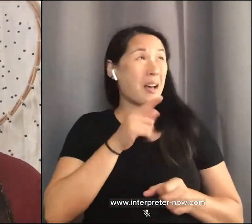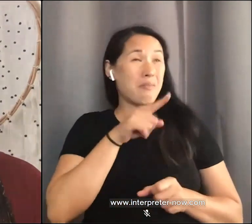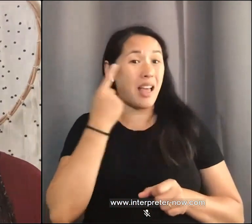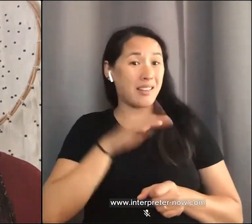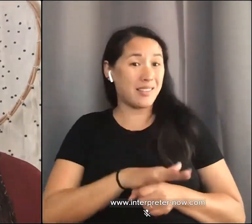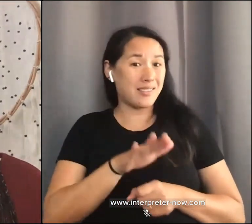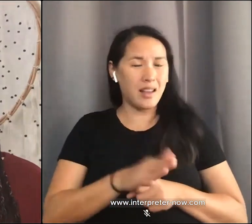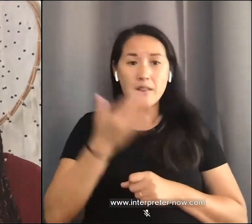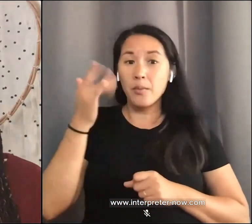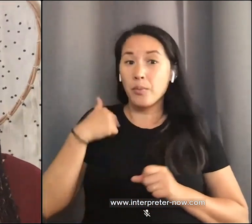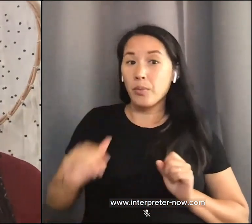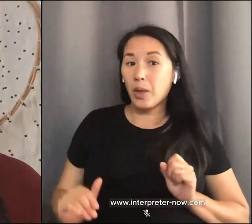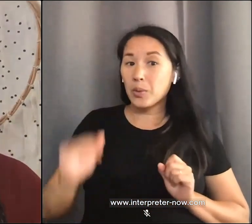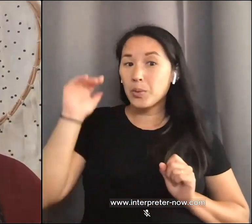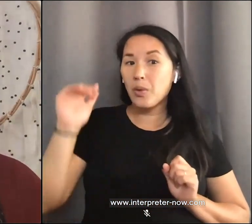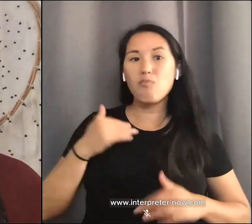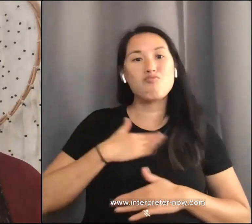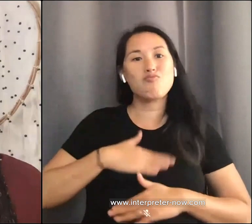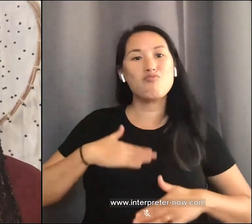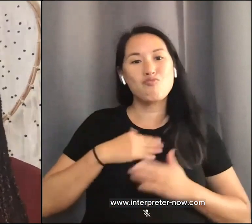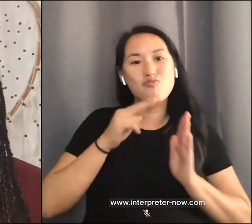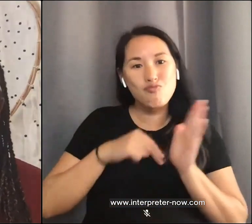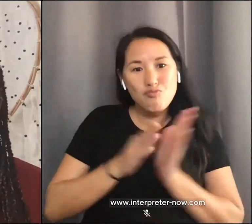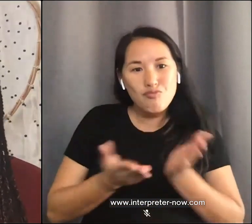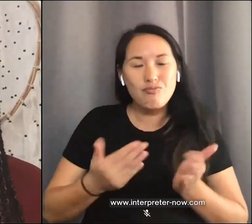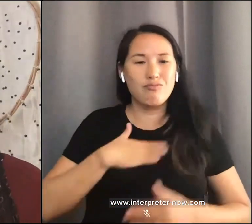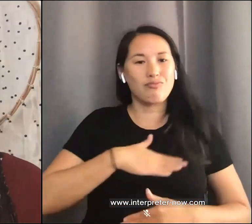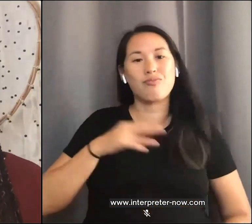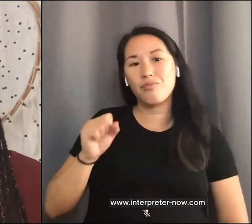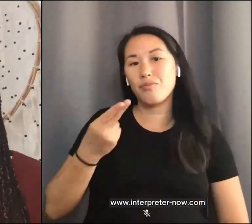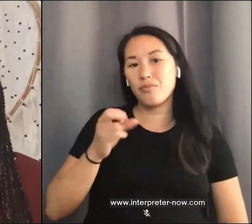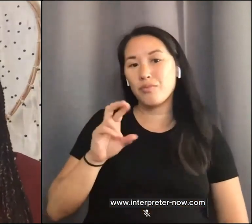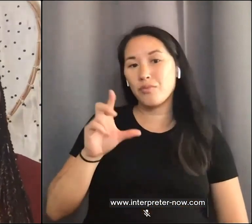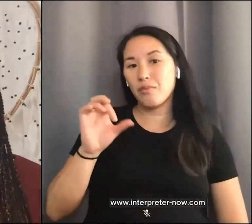literature, liking Sherlock Holmes. It didn't even really occur to me that I could be bisexual